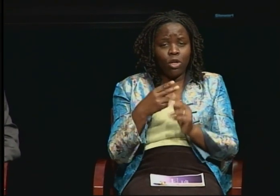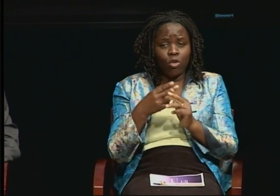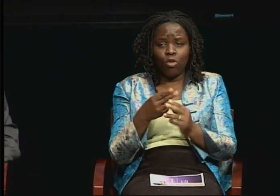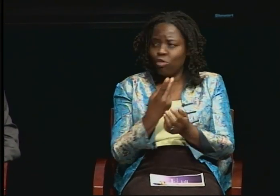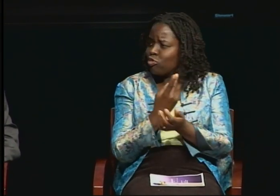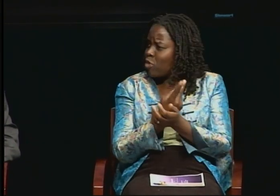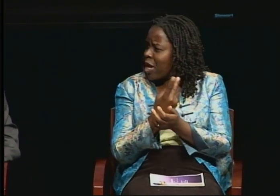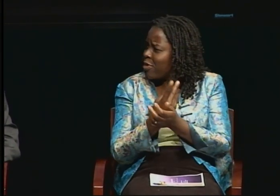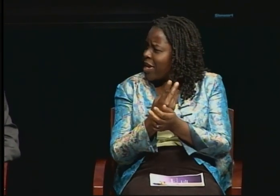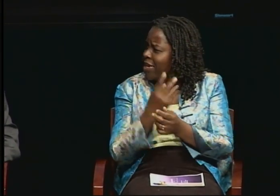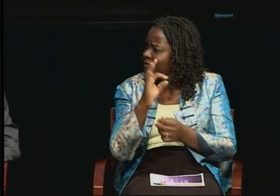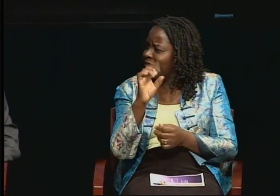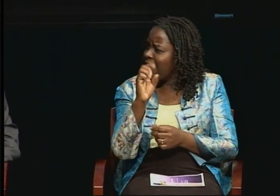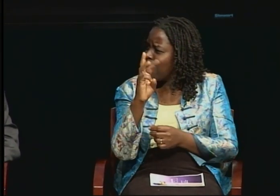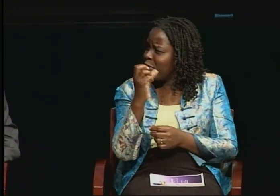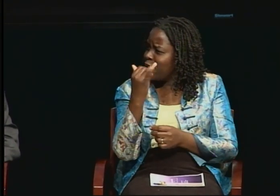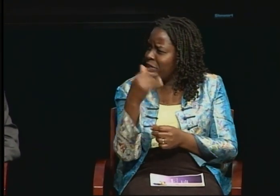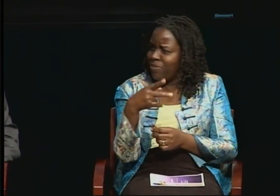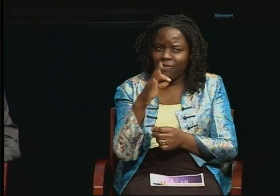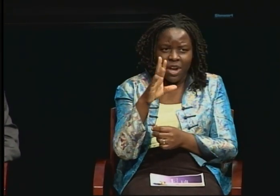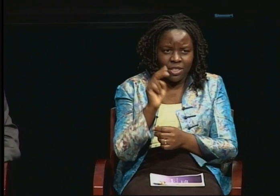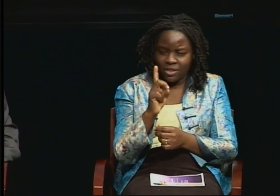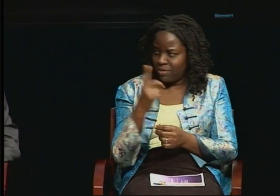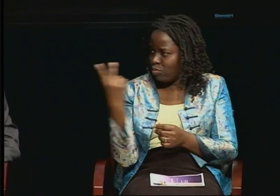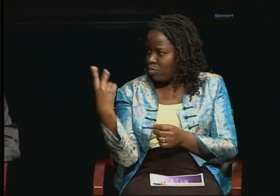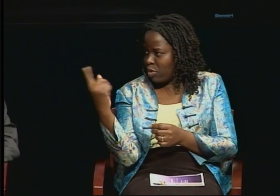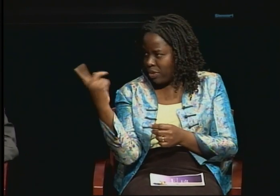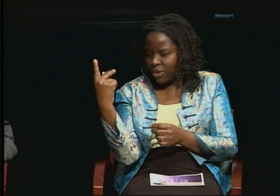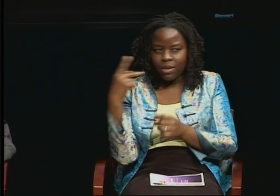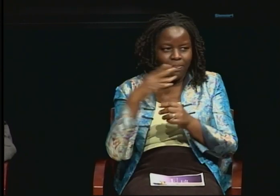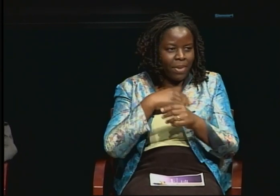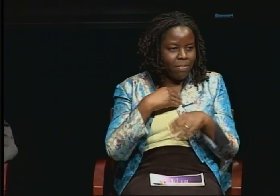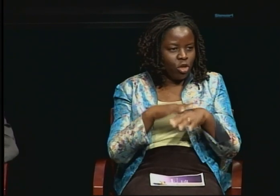of the graduate fellowship fund which was established